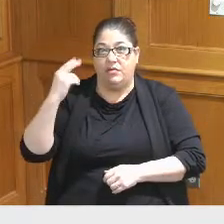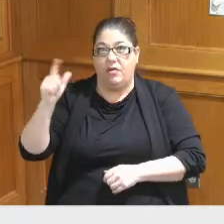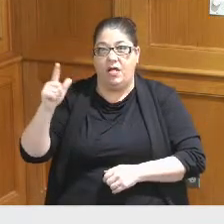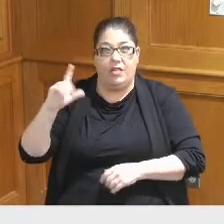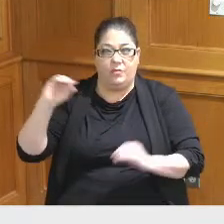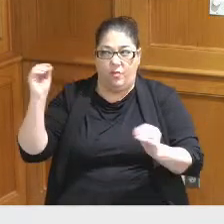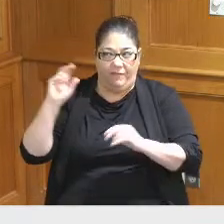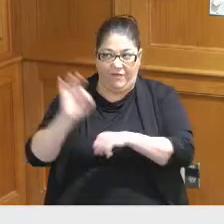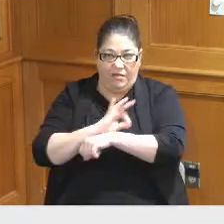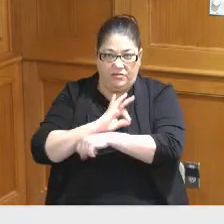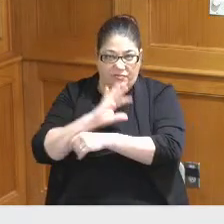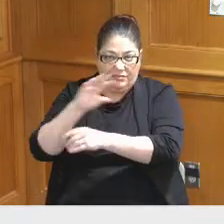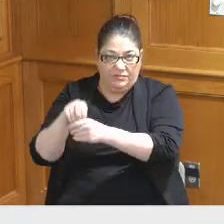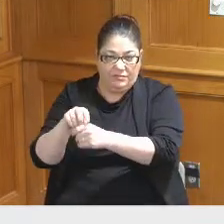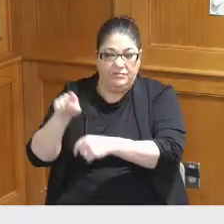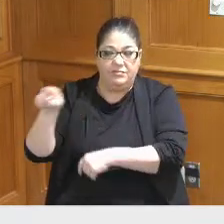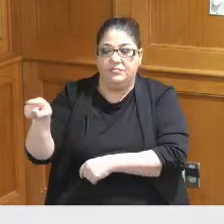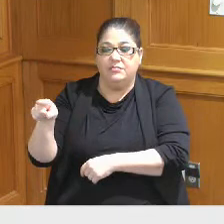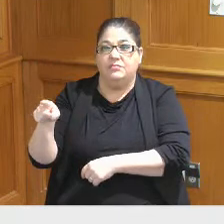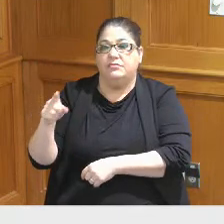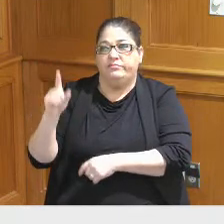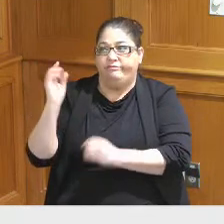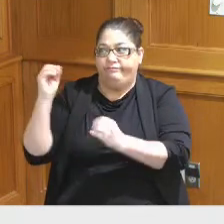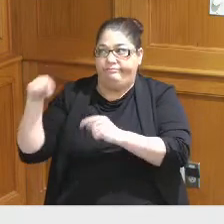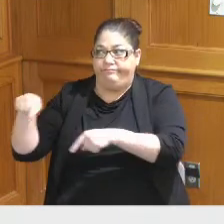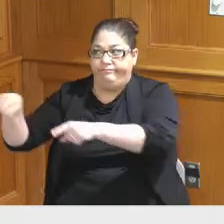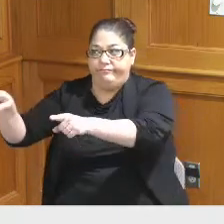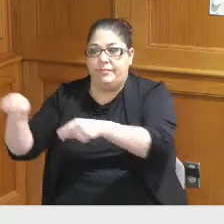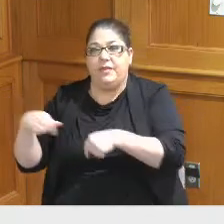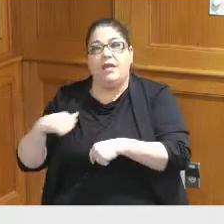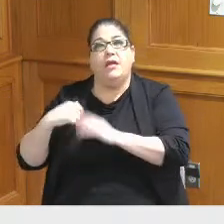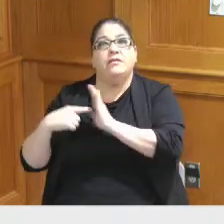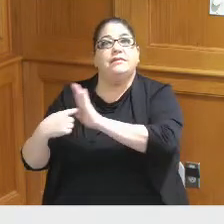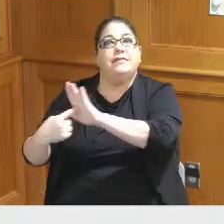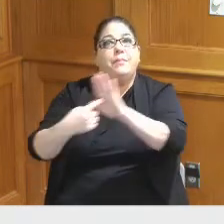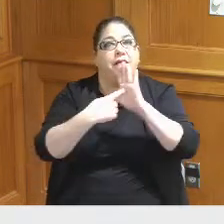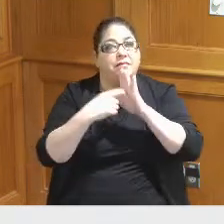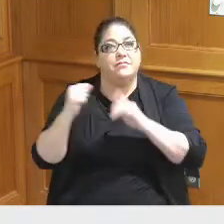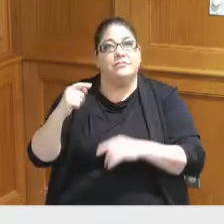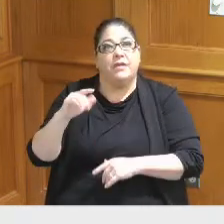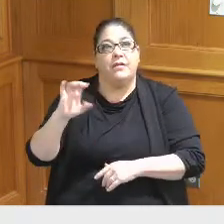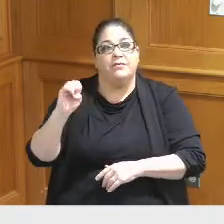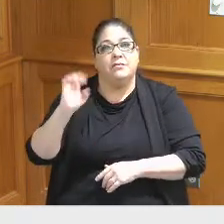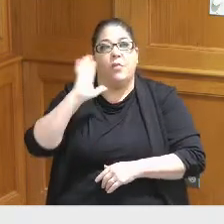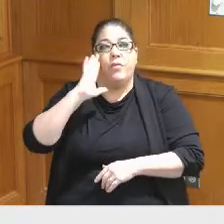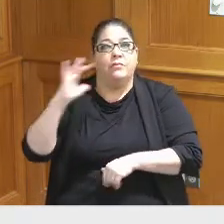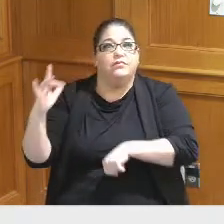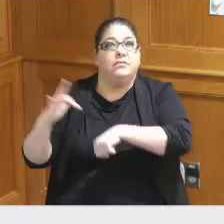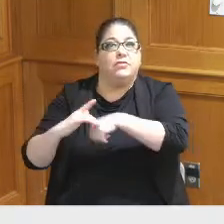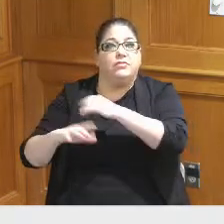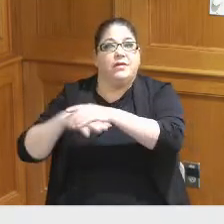function in creating a exhibit space that would then touch to the exterior space that we could